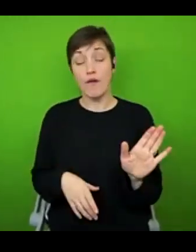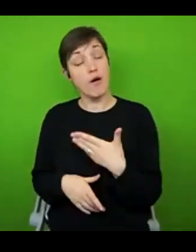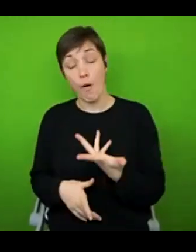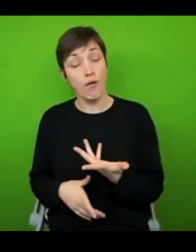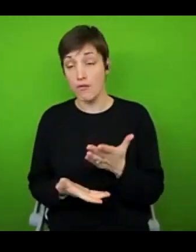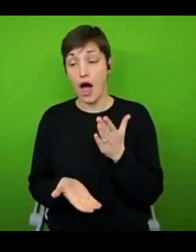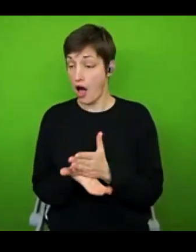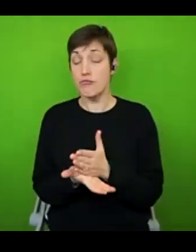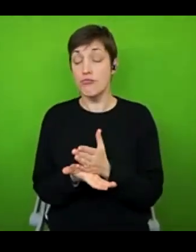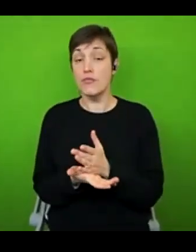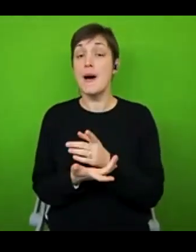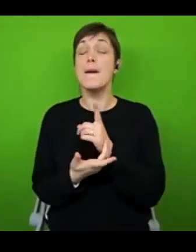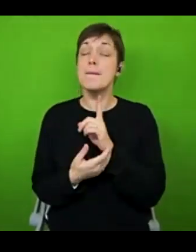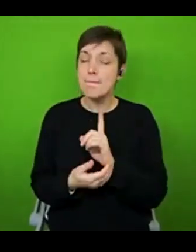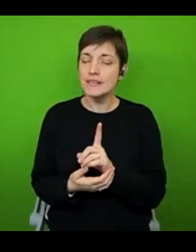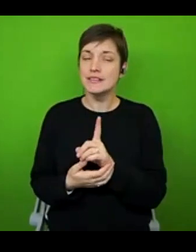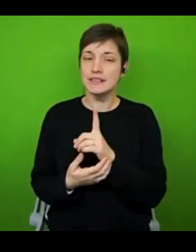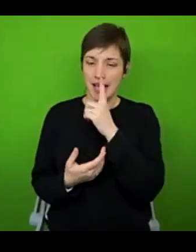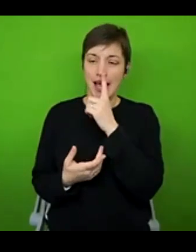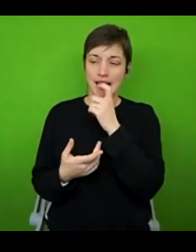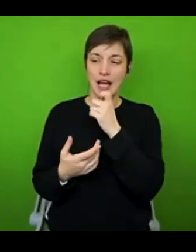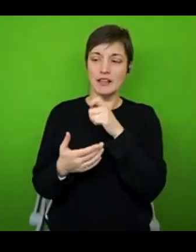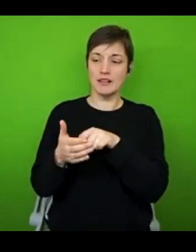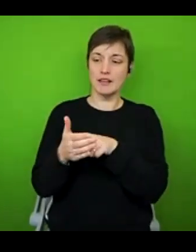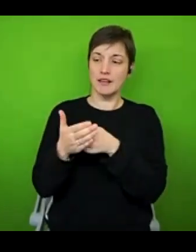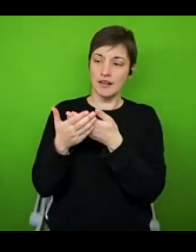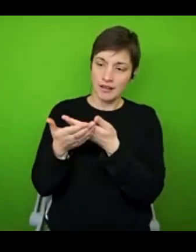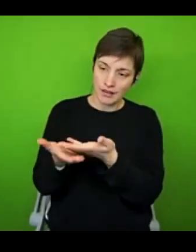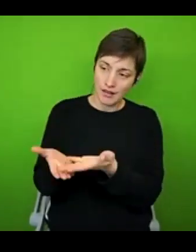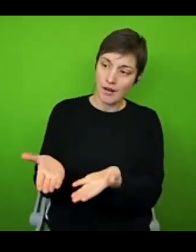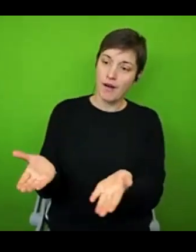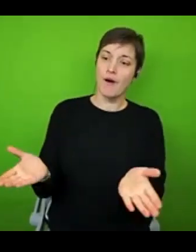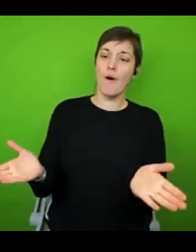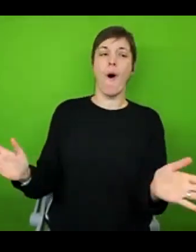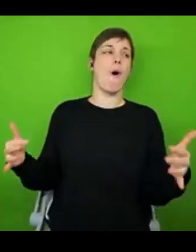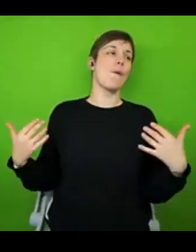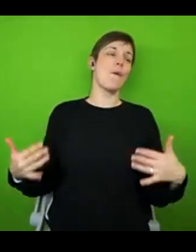people, they can be the key that unlocks all kinds of things that for so long haven't been possible. And I